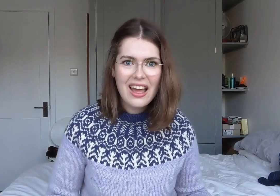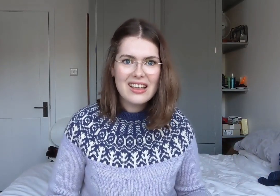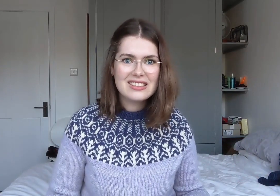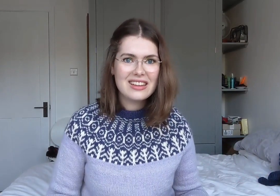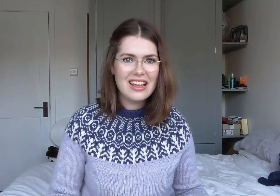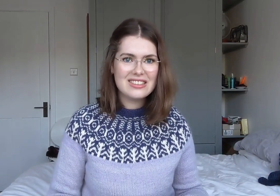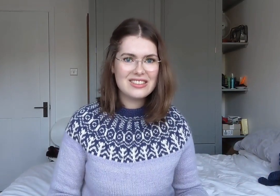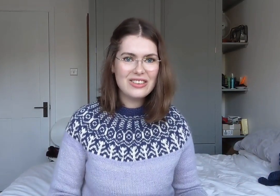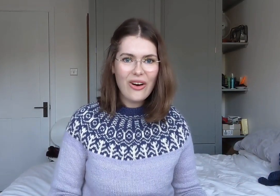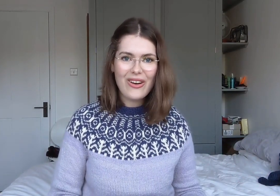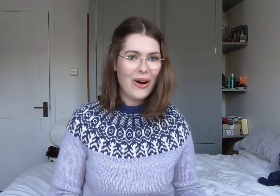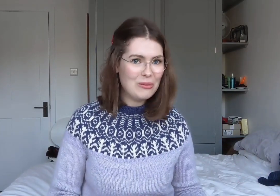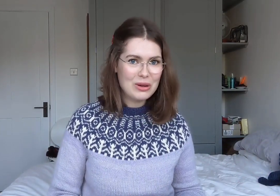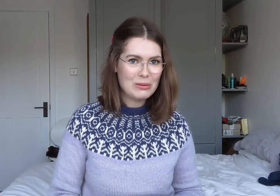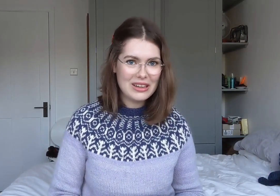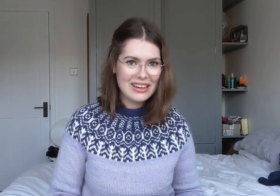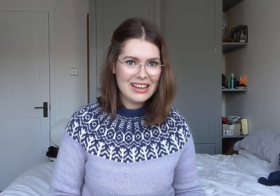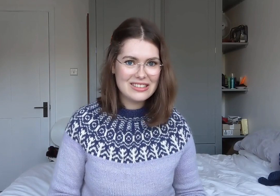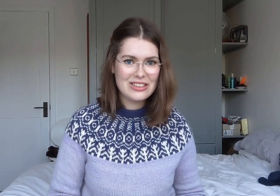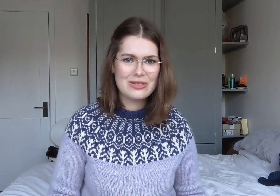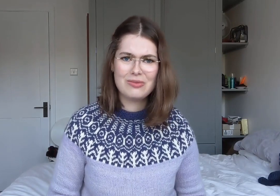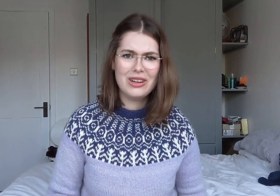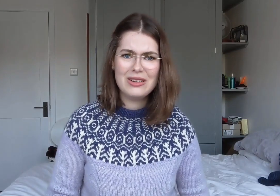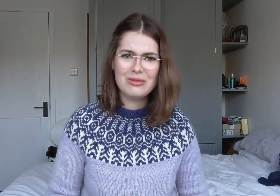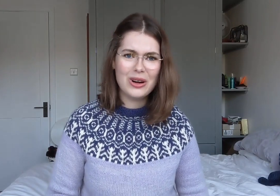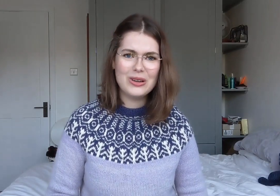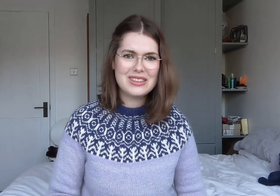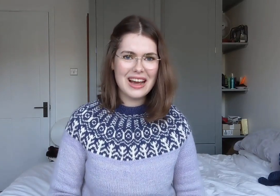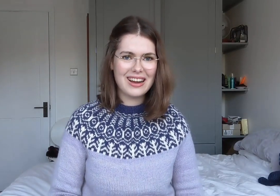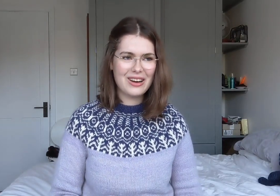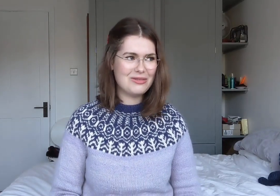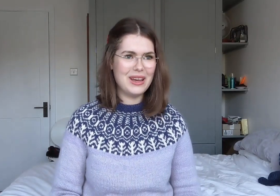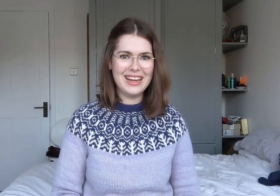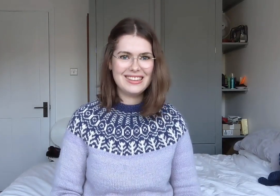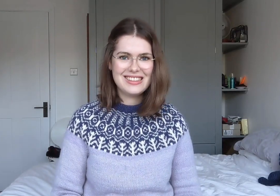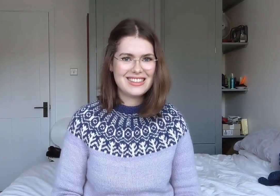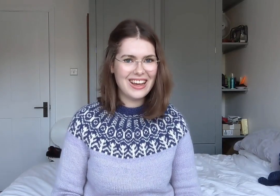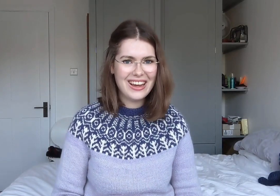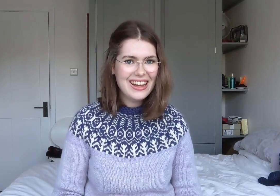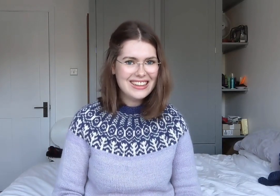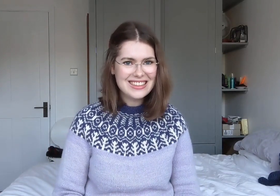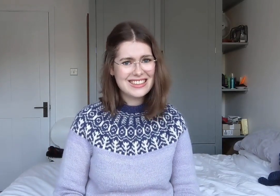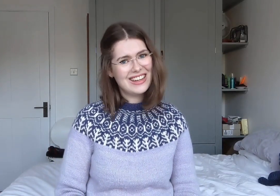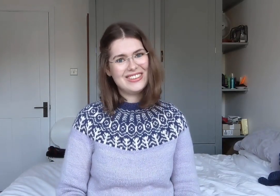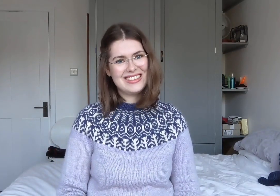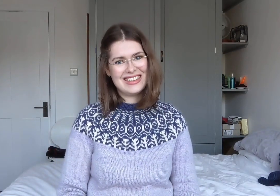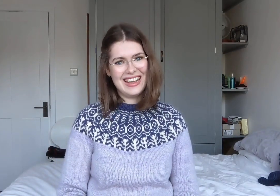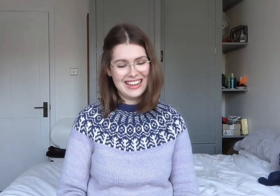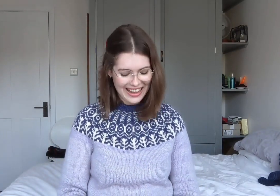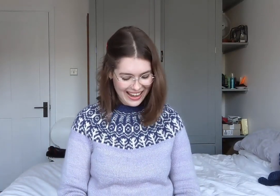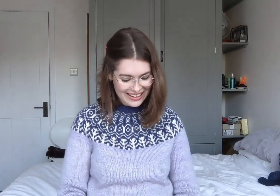It's not a compliment, it's just really rude and kind of mean. so just don't say that.